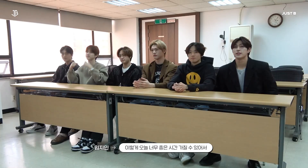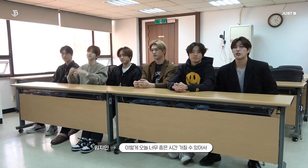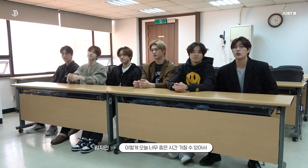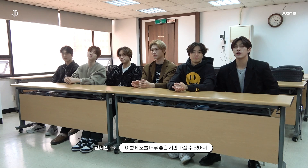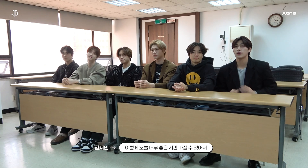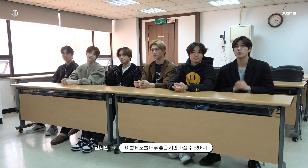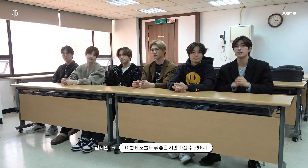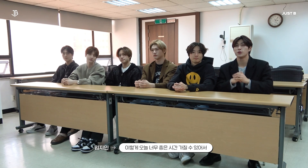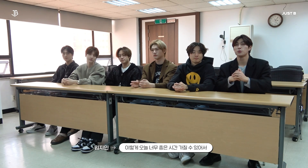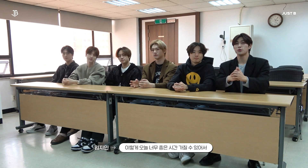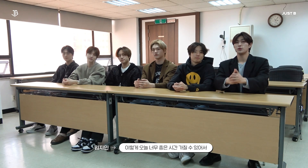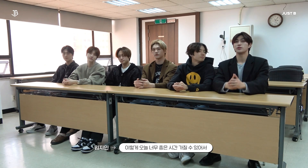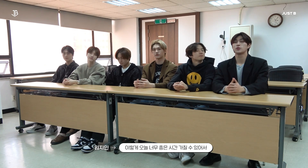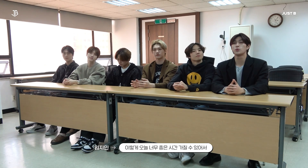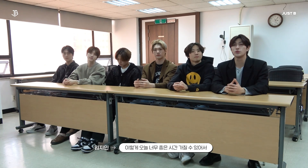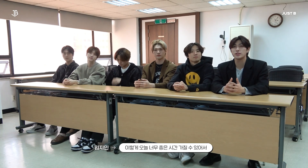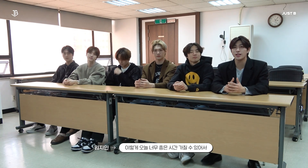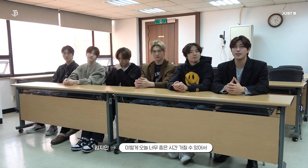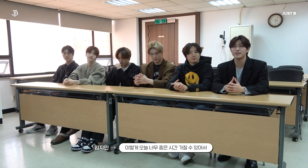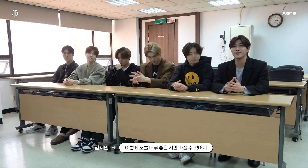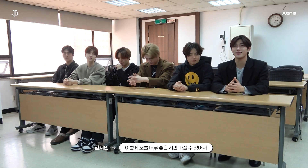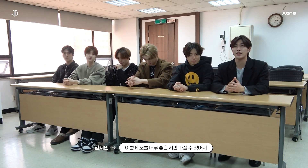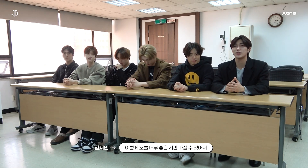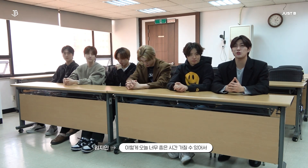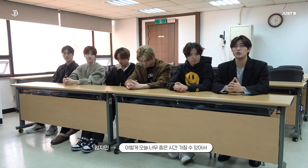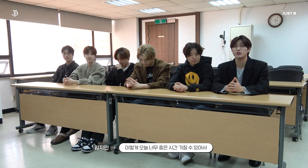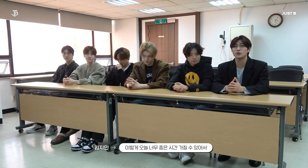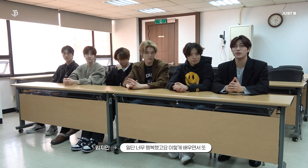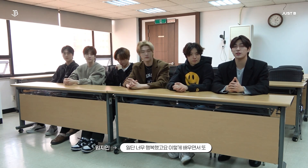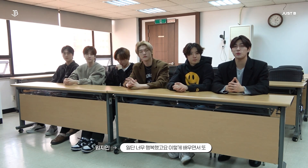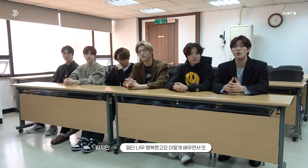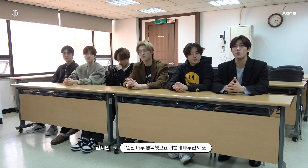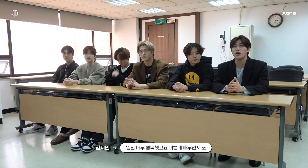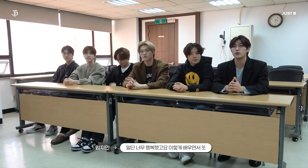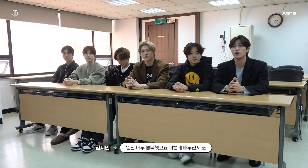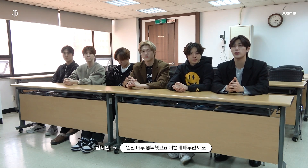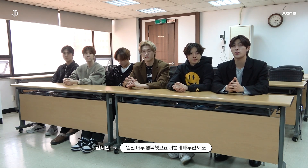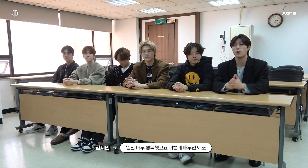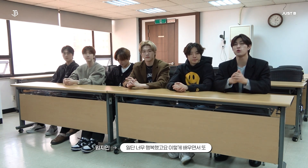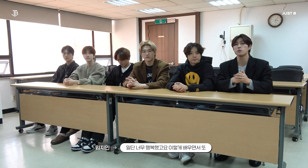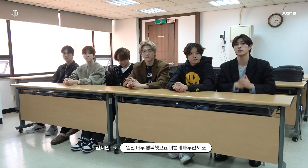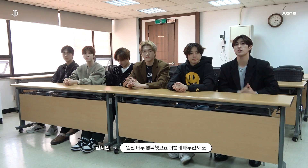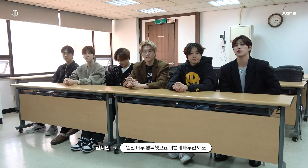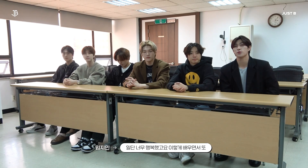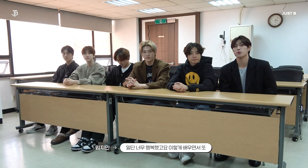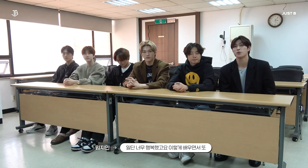I was very happy to have such a wonderful time today As we learned it,